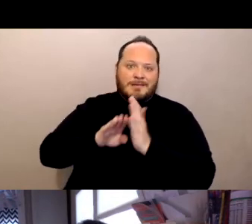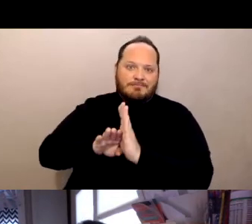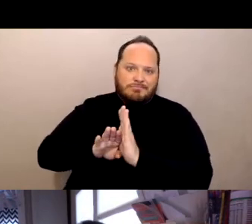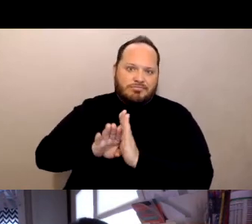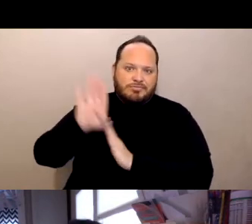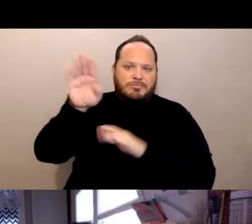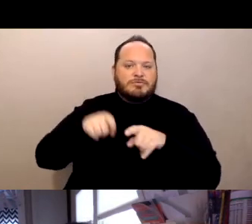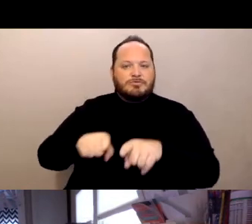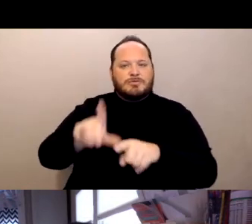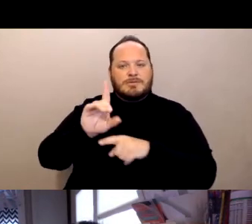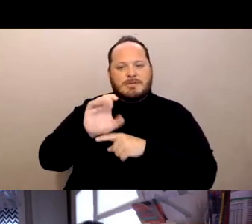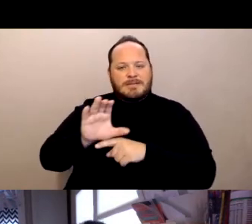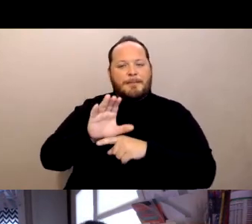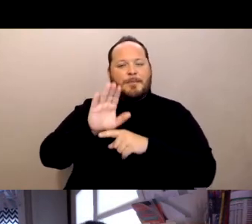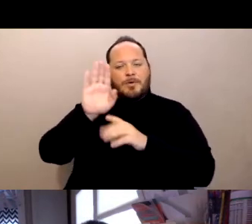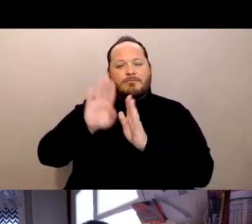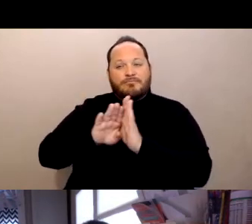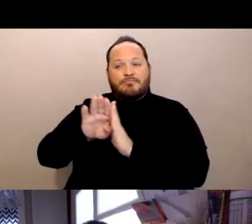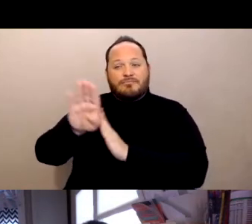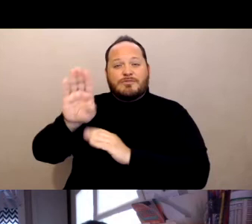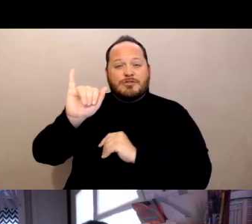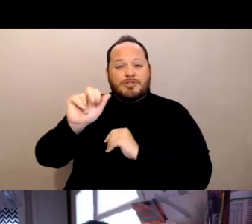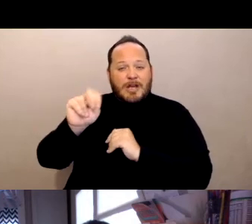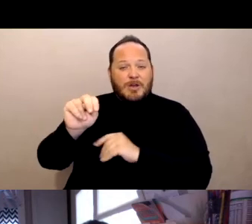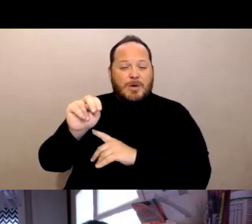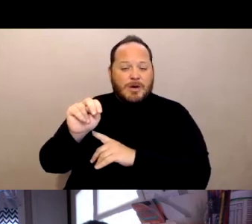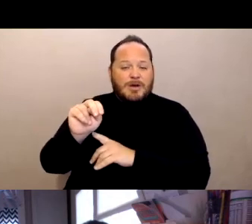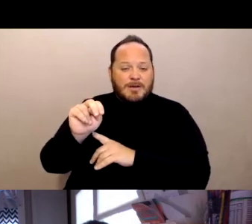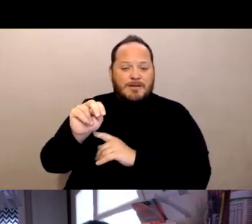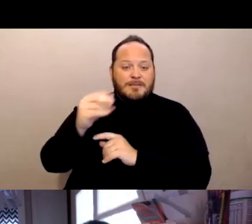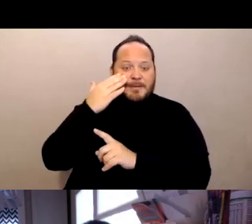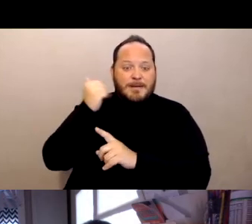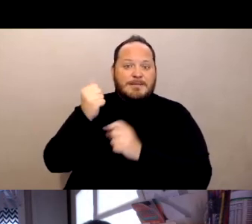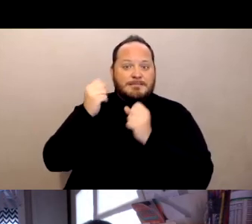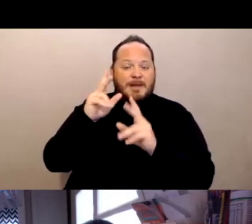and then continued into January as all those people with COVID in December started to pass away.